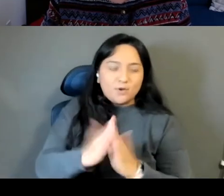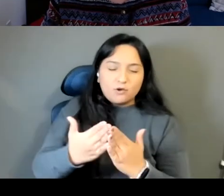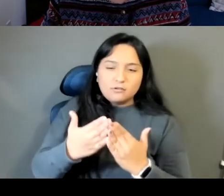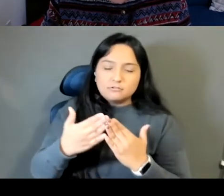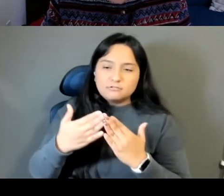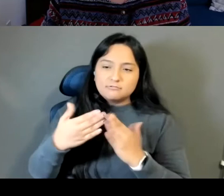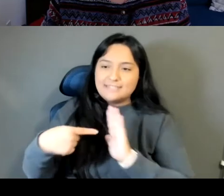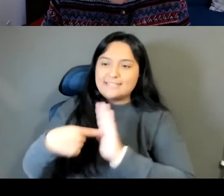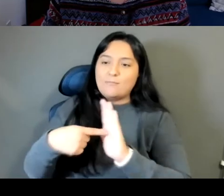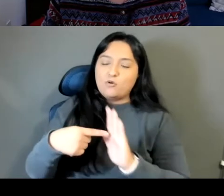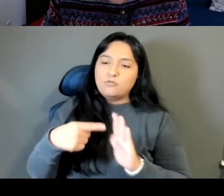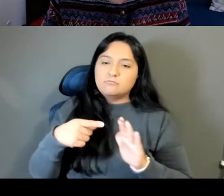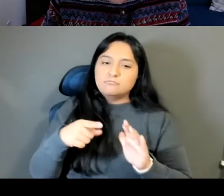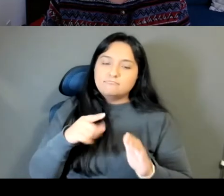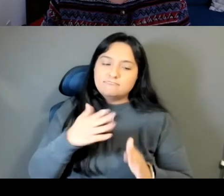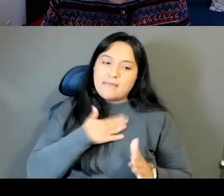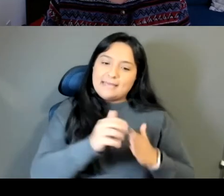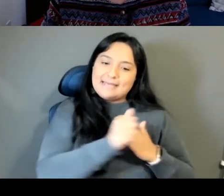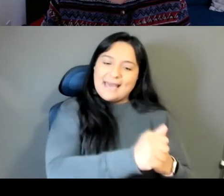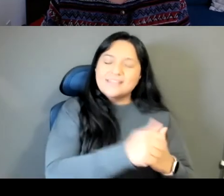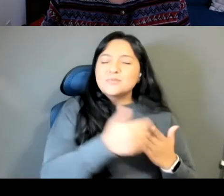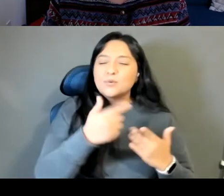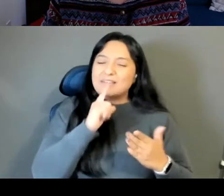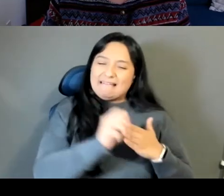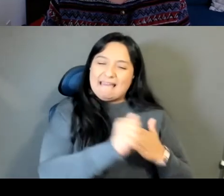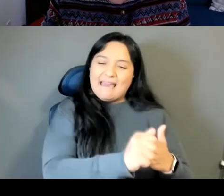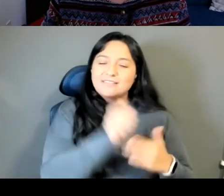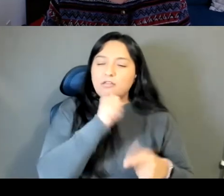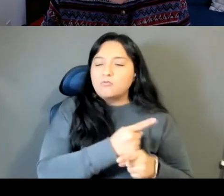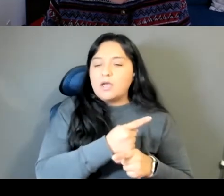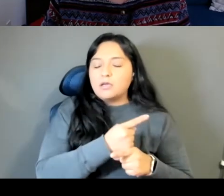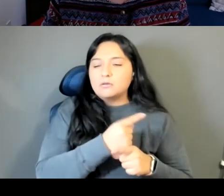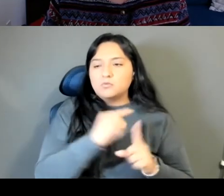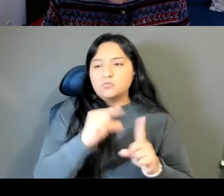Yeah, I don't know guys the right word but like my inspiration to continue writing, Mary